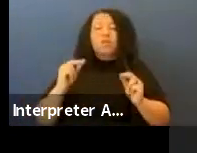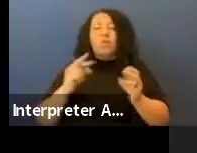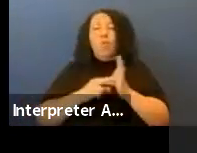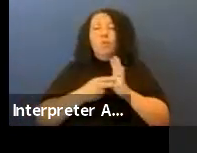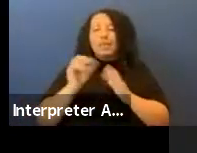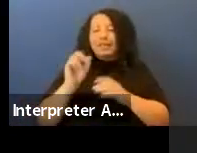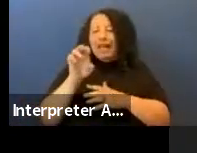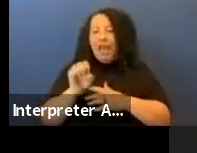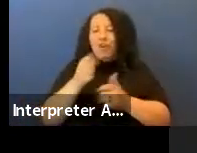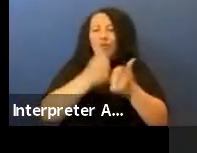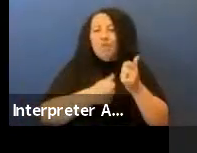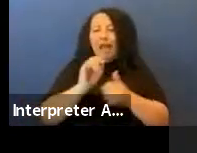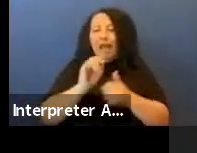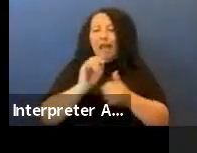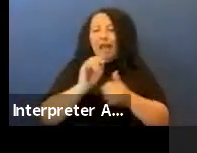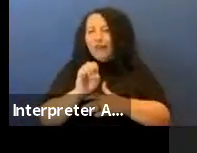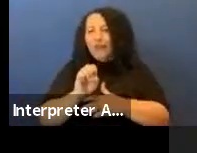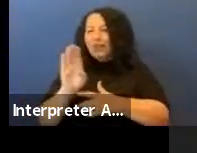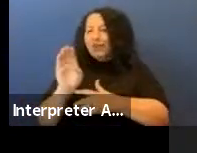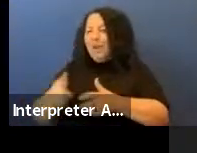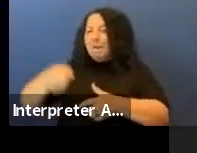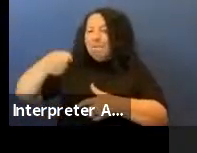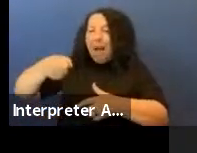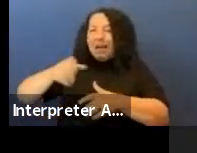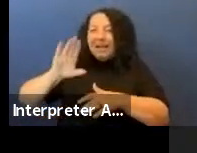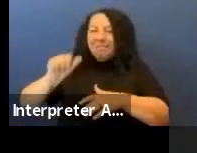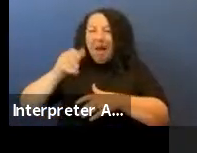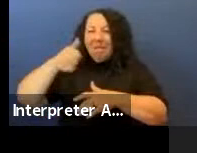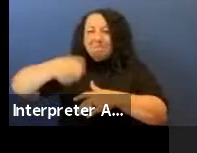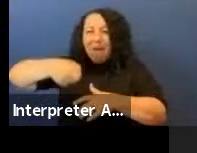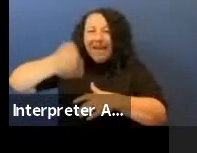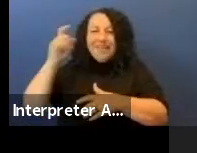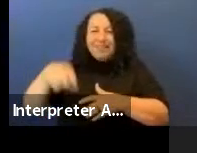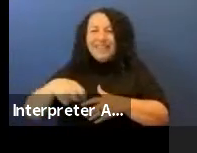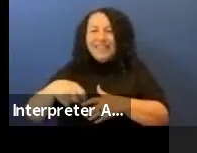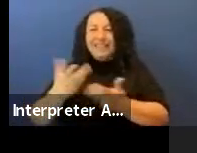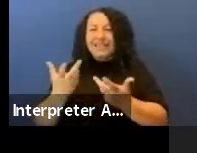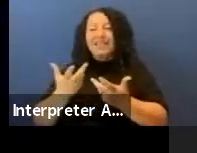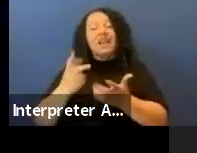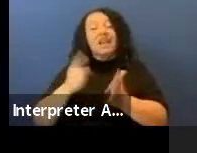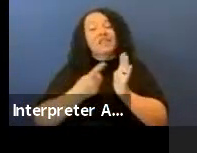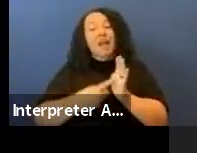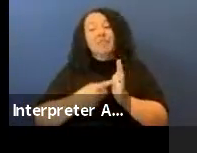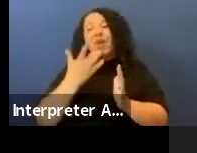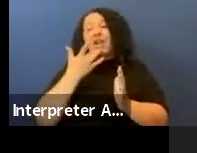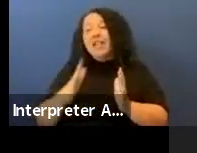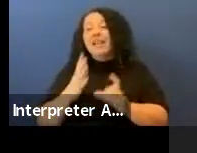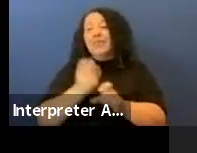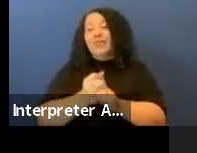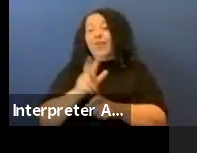and sometimes you're fortunate enough to be able to get 300,000 acres back.